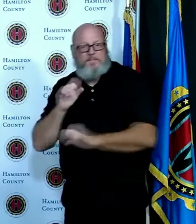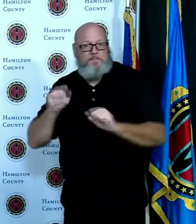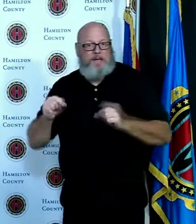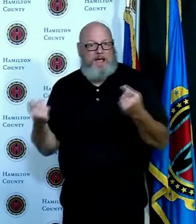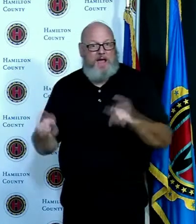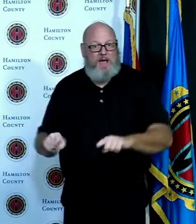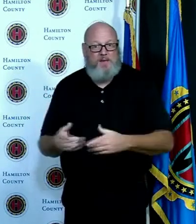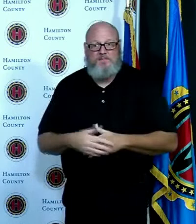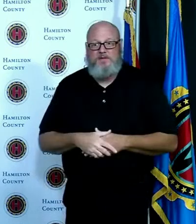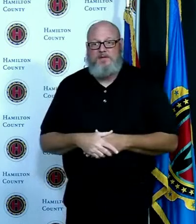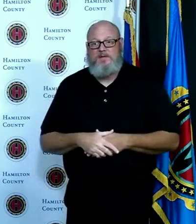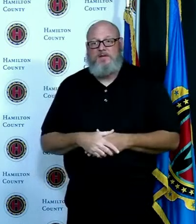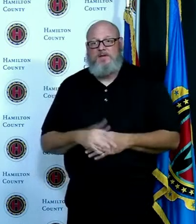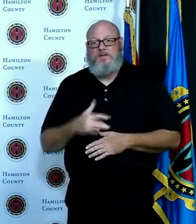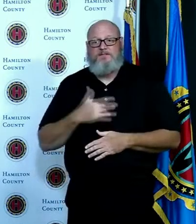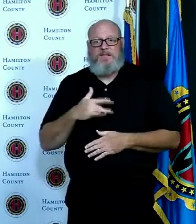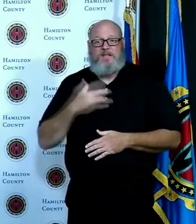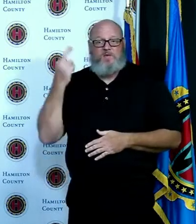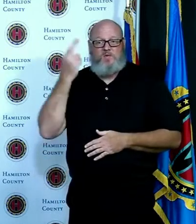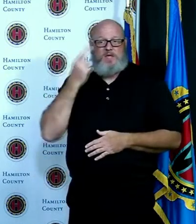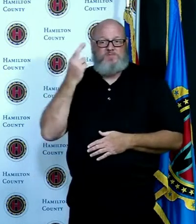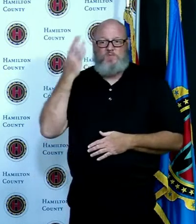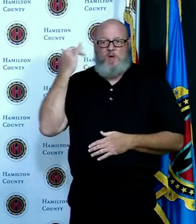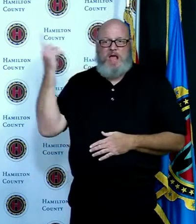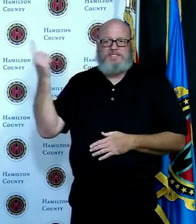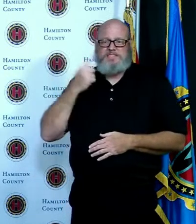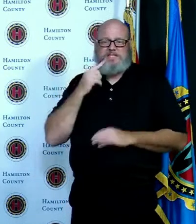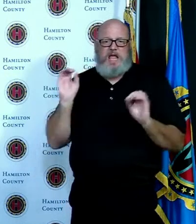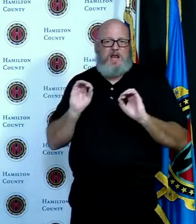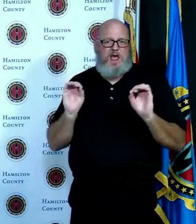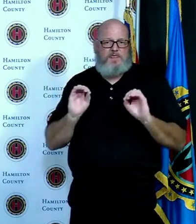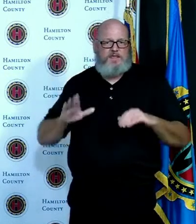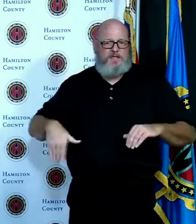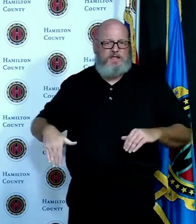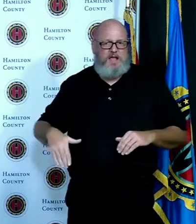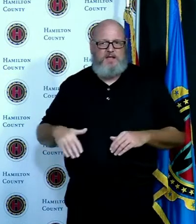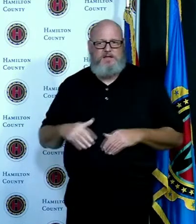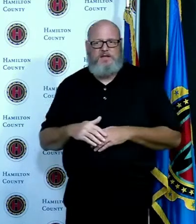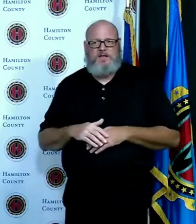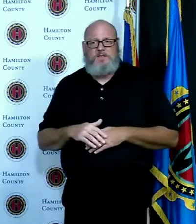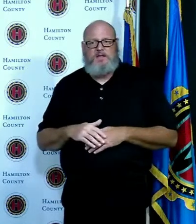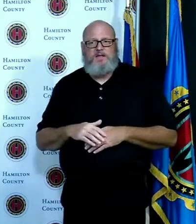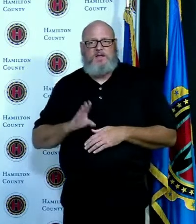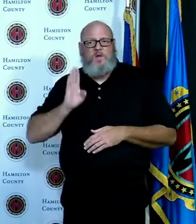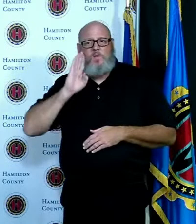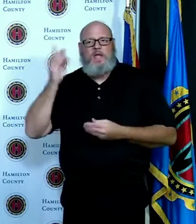hopeful that we will message out to the community in a way that gets people to change their